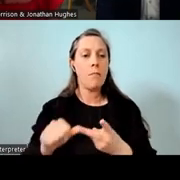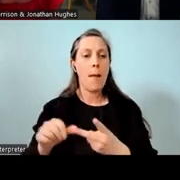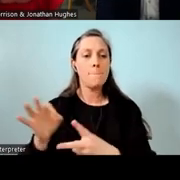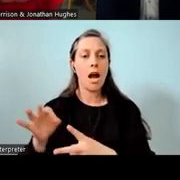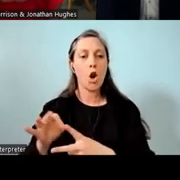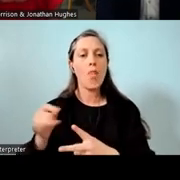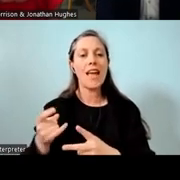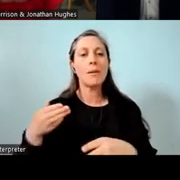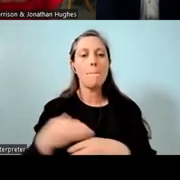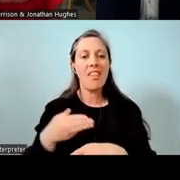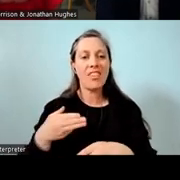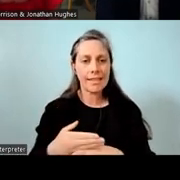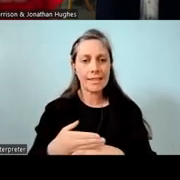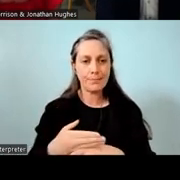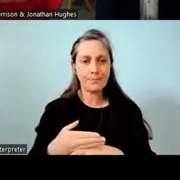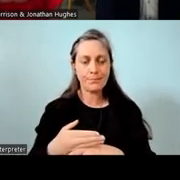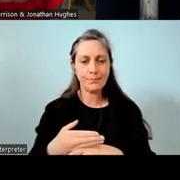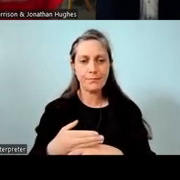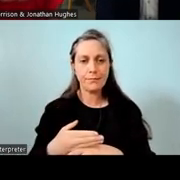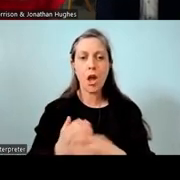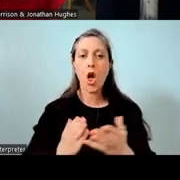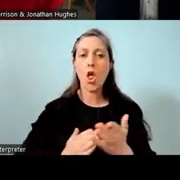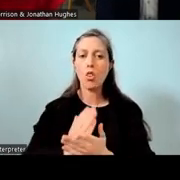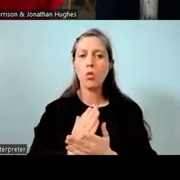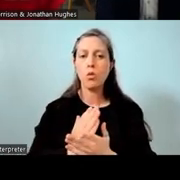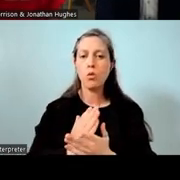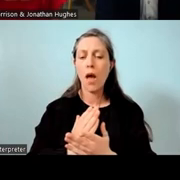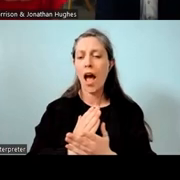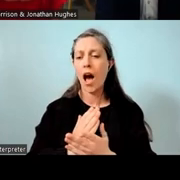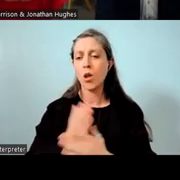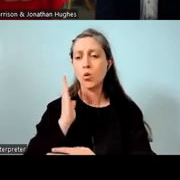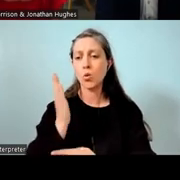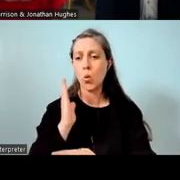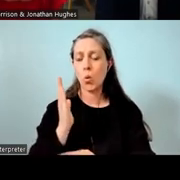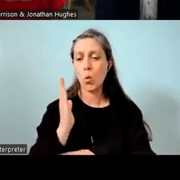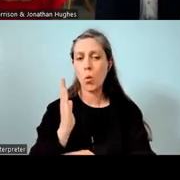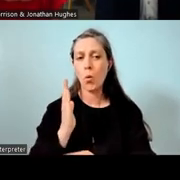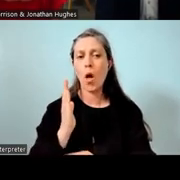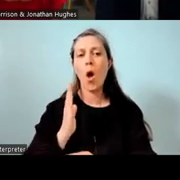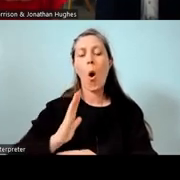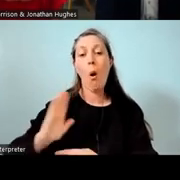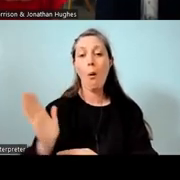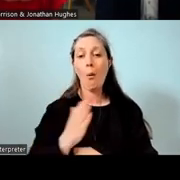Yeah, for us right across the school, everyone comes in at different levels, but one of the things about acceleration,